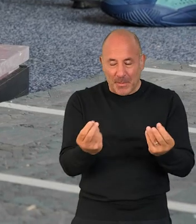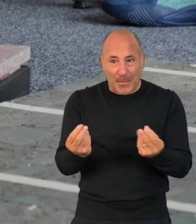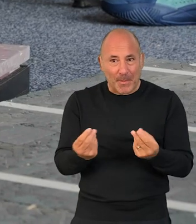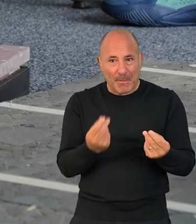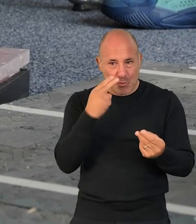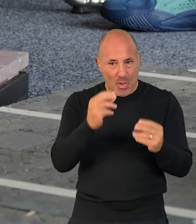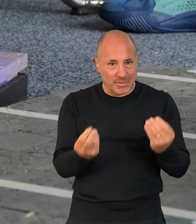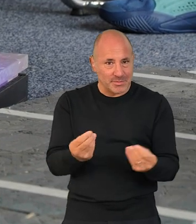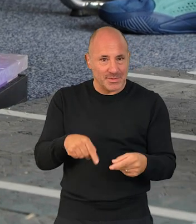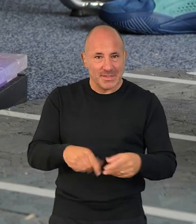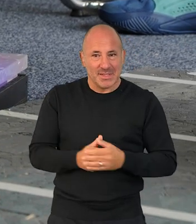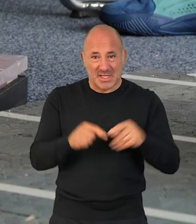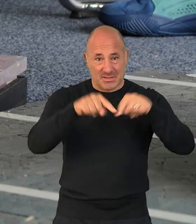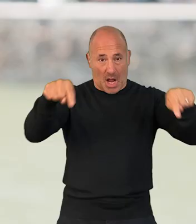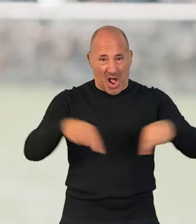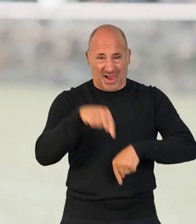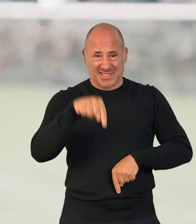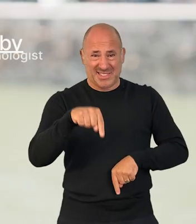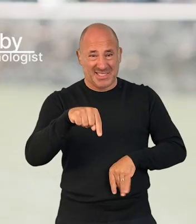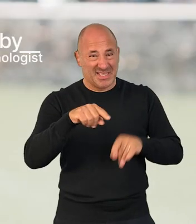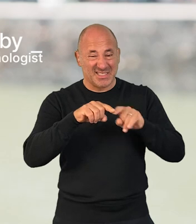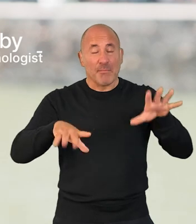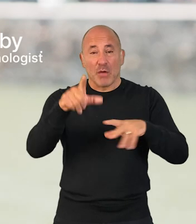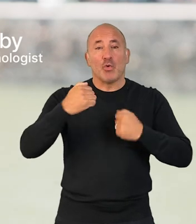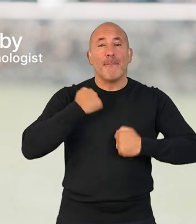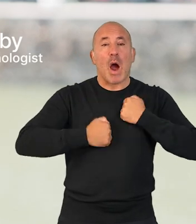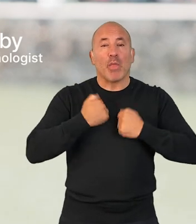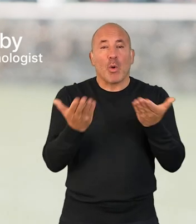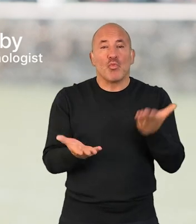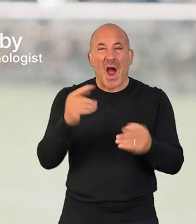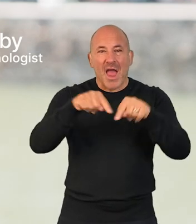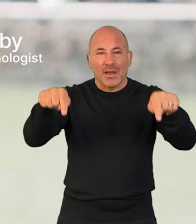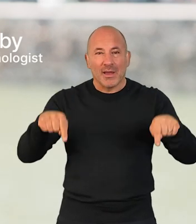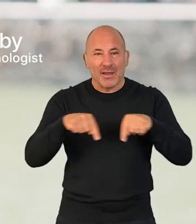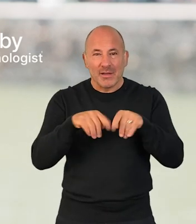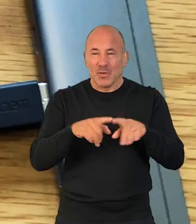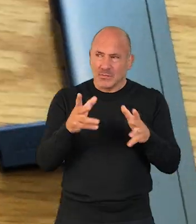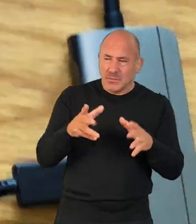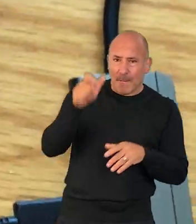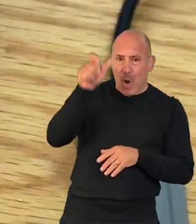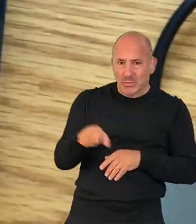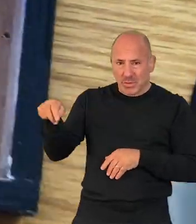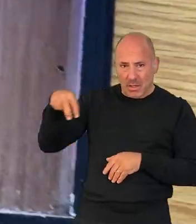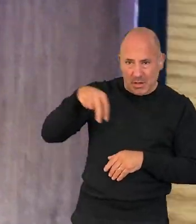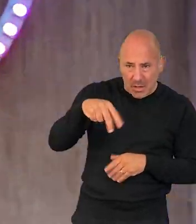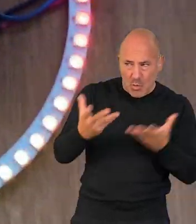that are called surface exciters. The tiles themselves, they work in a similar way to bathroom scales, so they're kind of measuring the weight